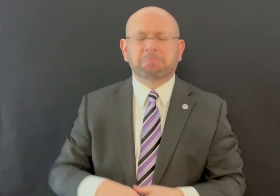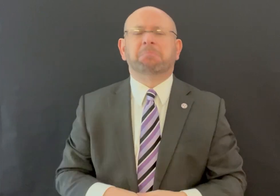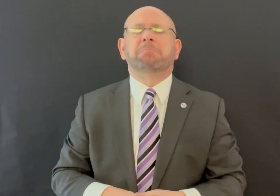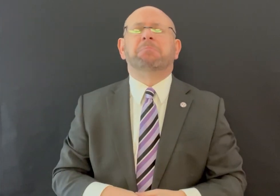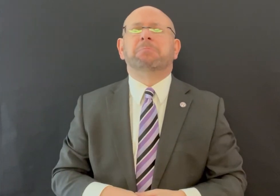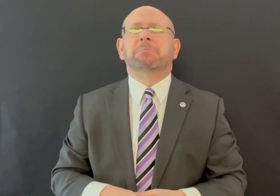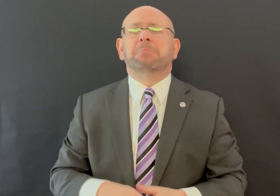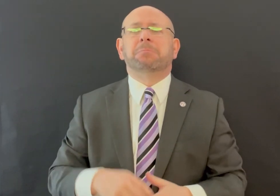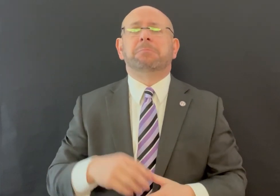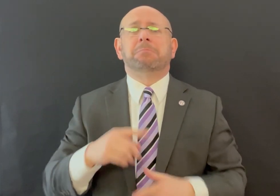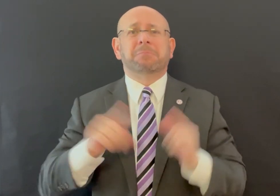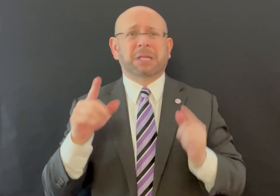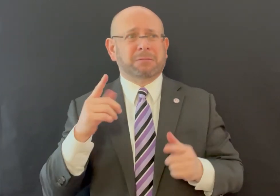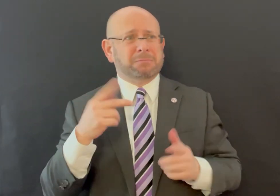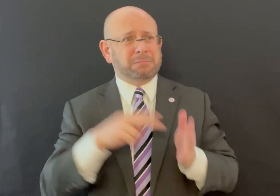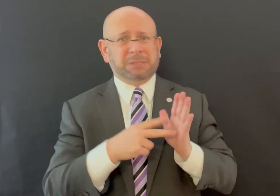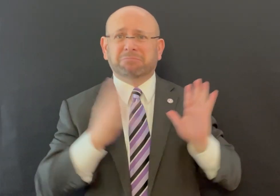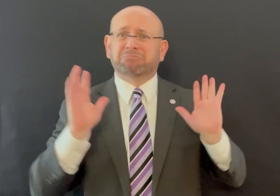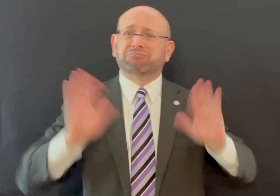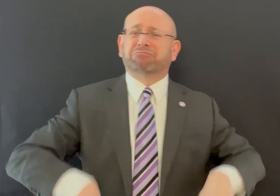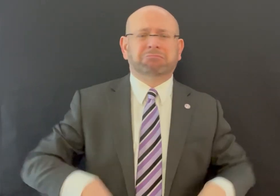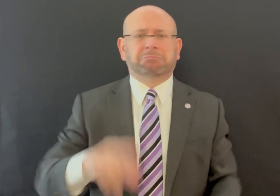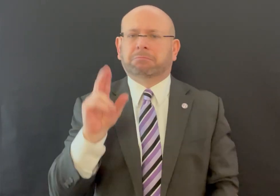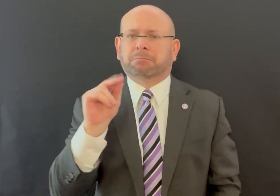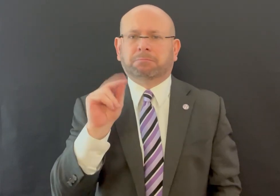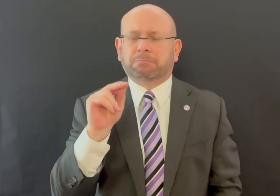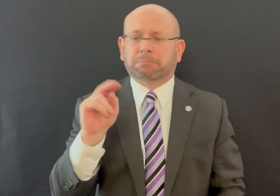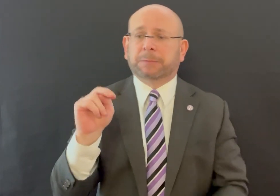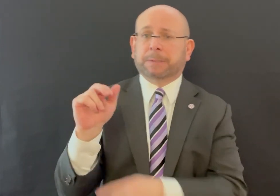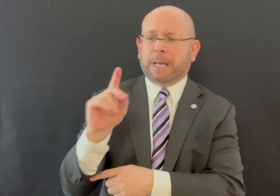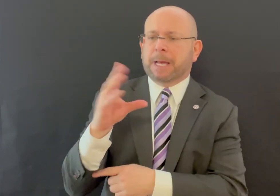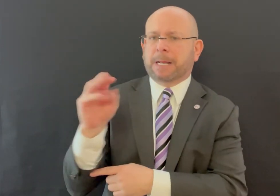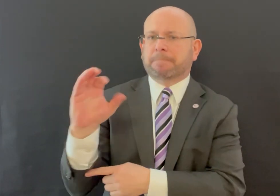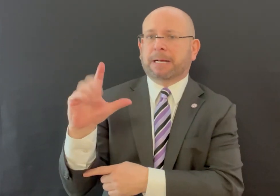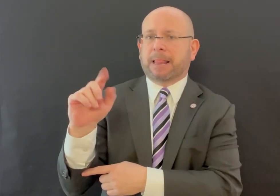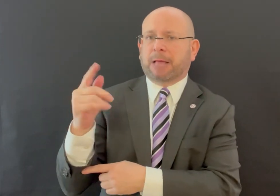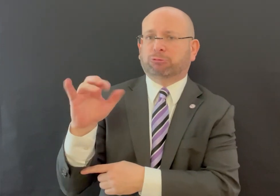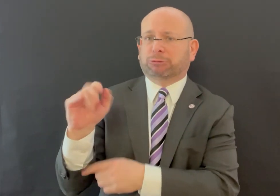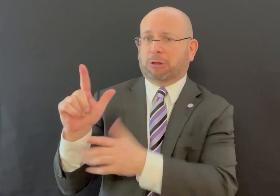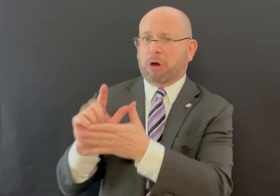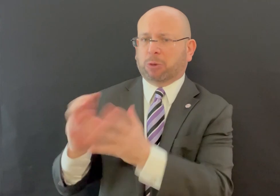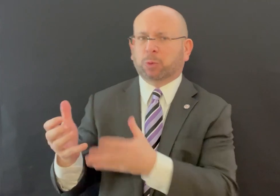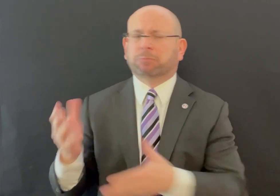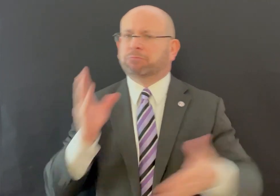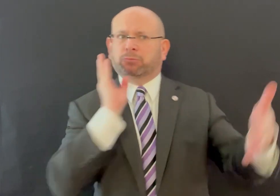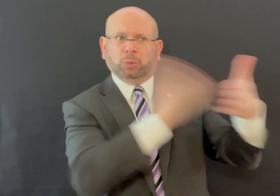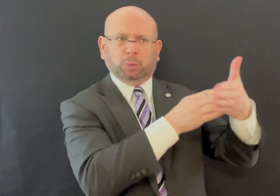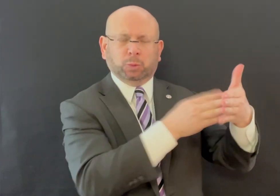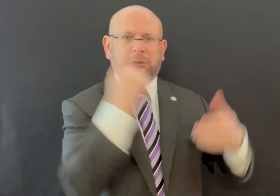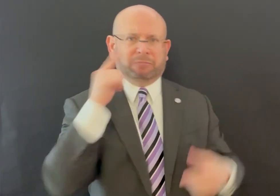Even though that was over, doesn't mean no action should be taken. The NAD and the McLetchie Law Group filed a lawsuit against NLVPD